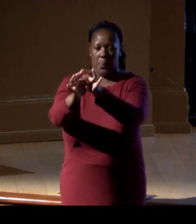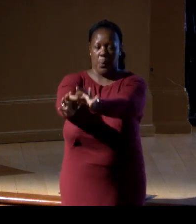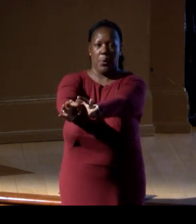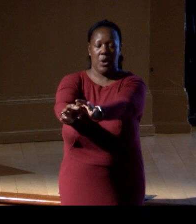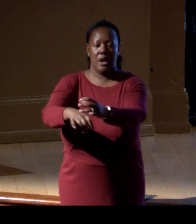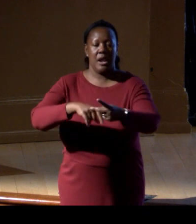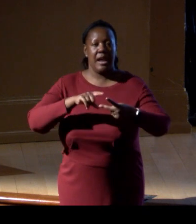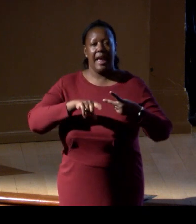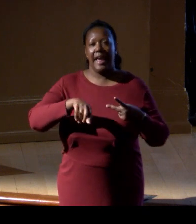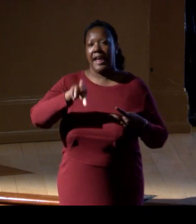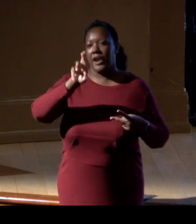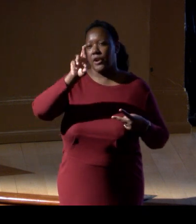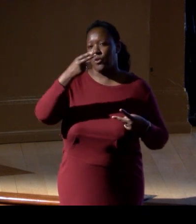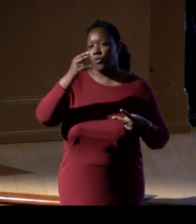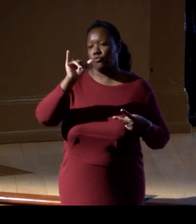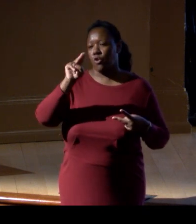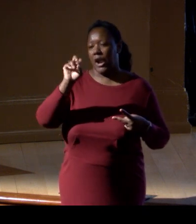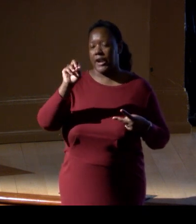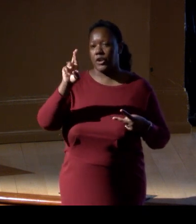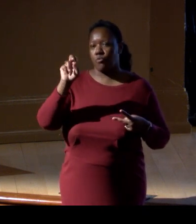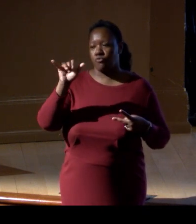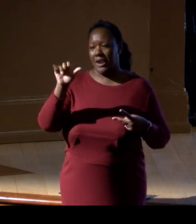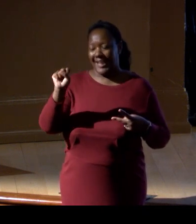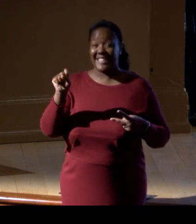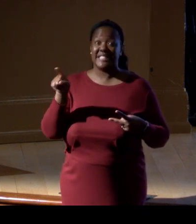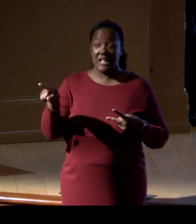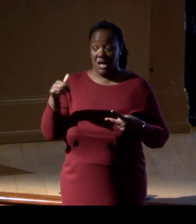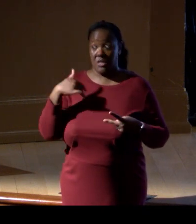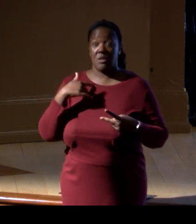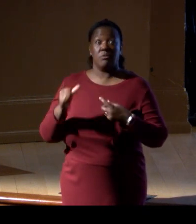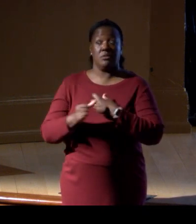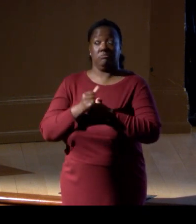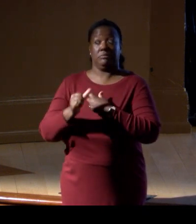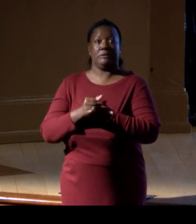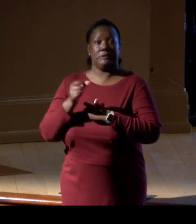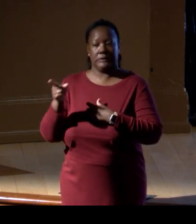These are species that are critically endangered in most of the Pacific Ocean.